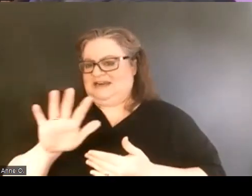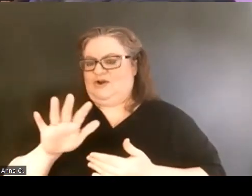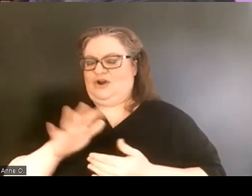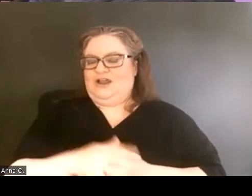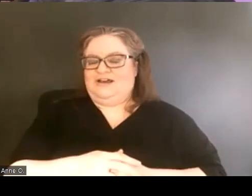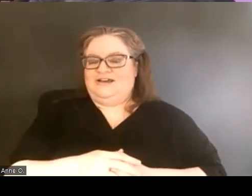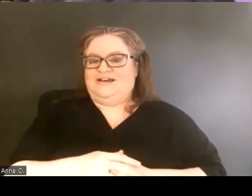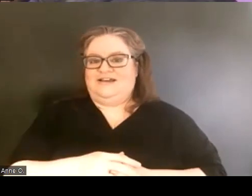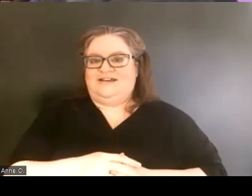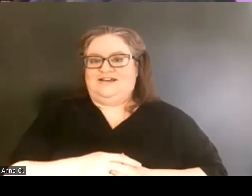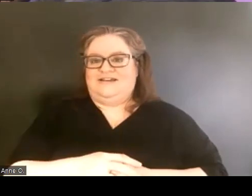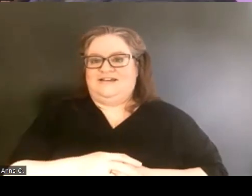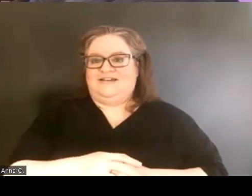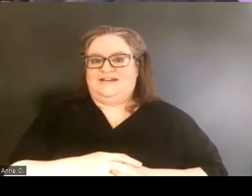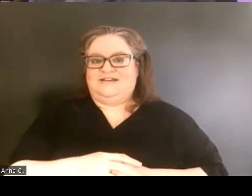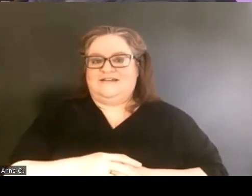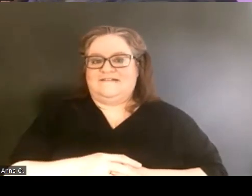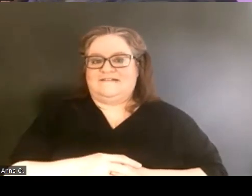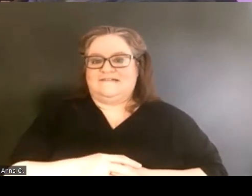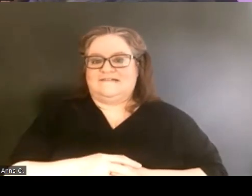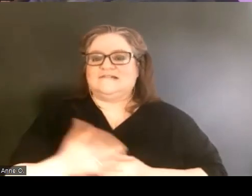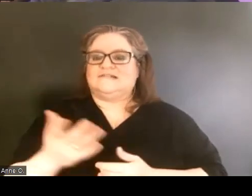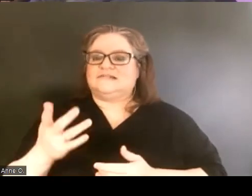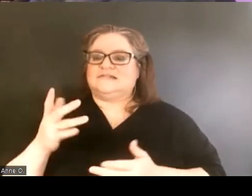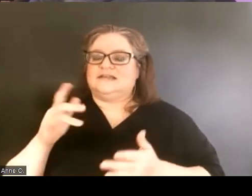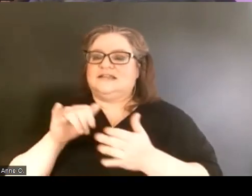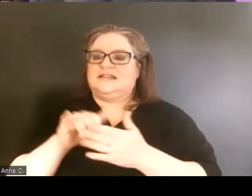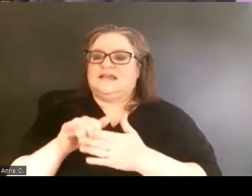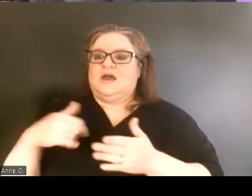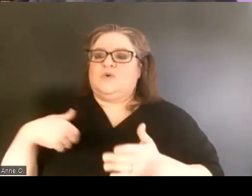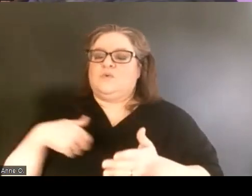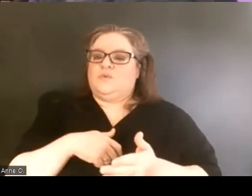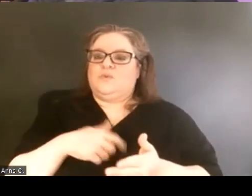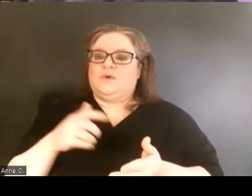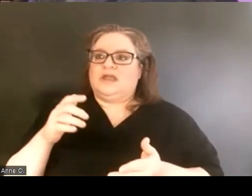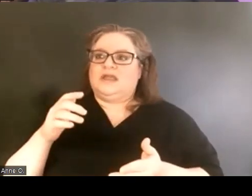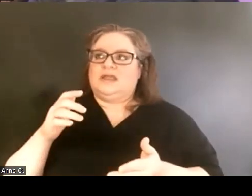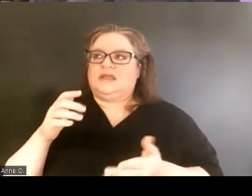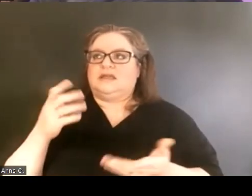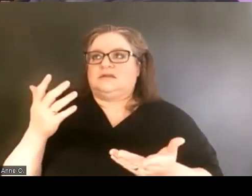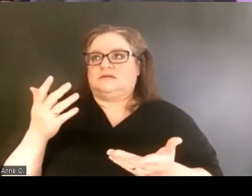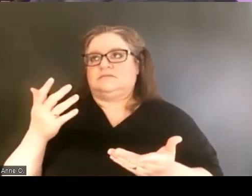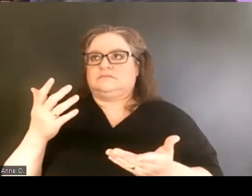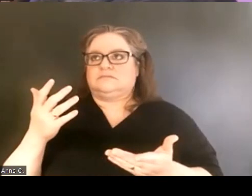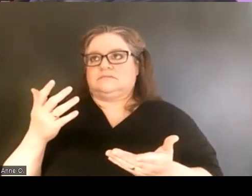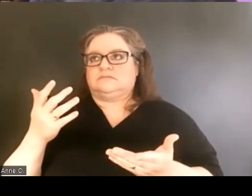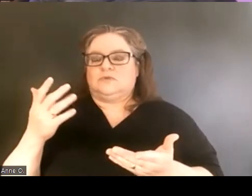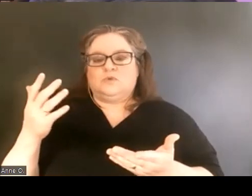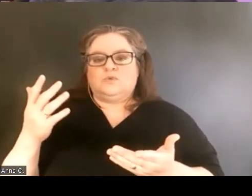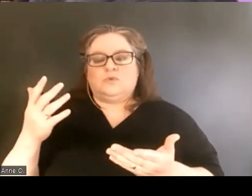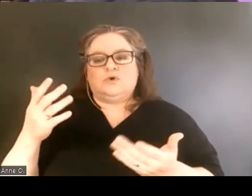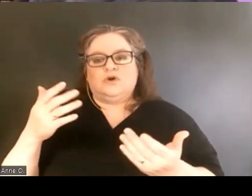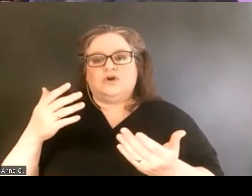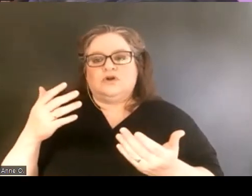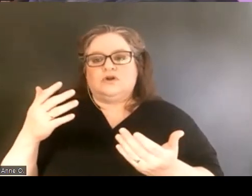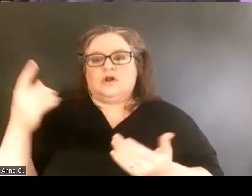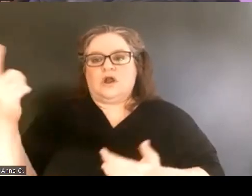this is where we were approached by the University Advancement,